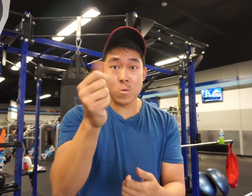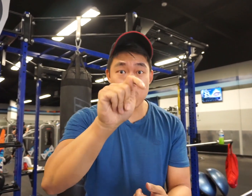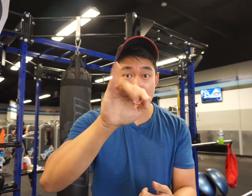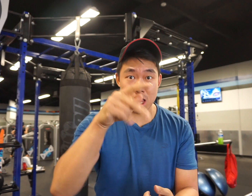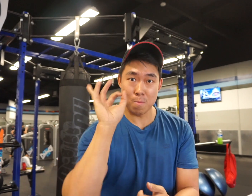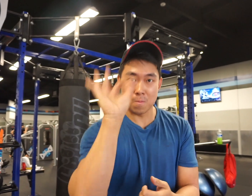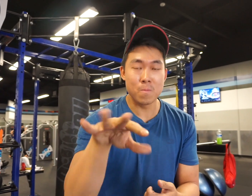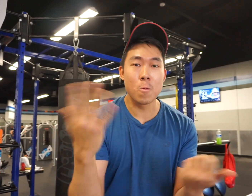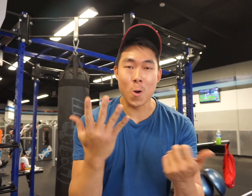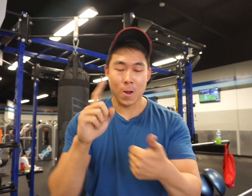Few tips to get started: